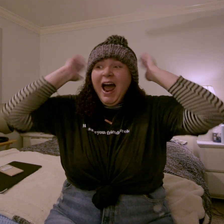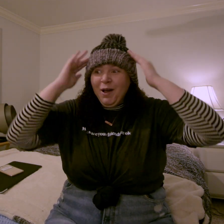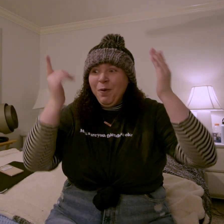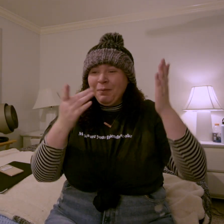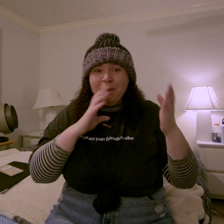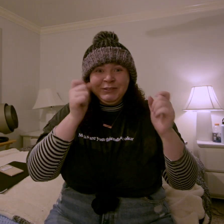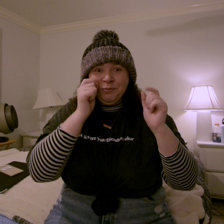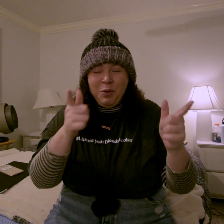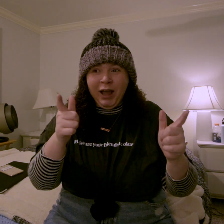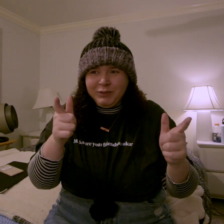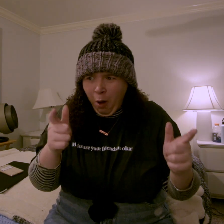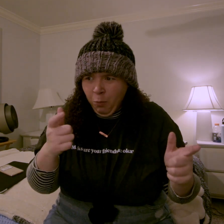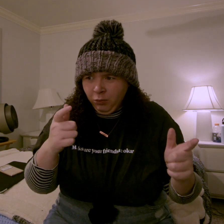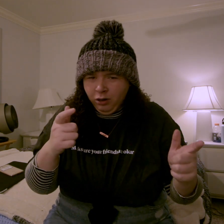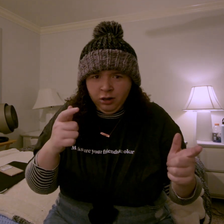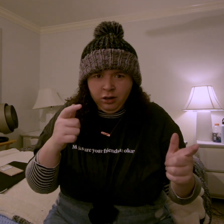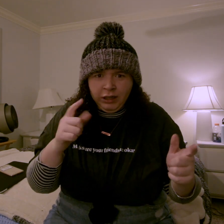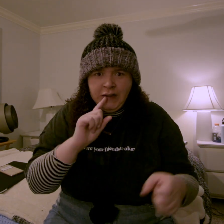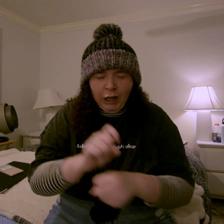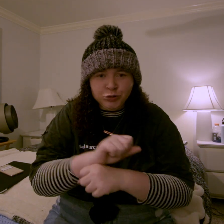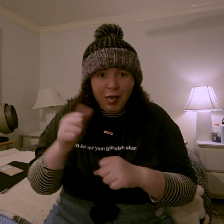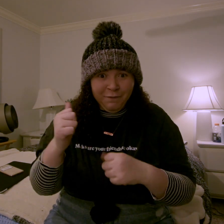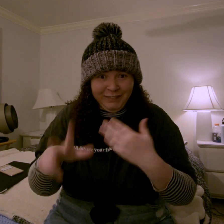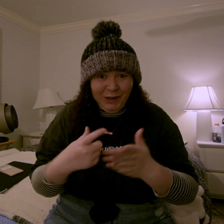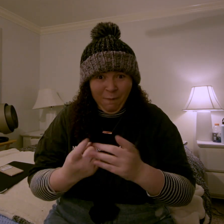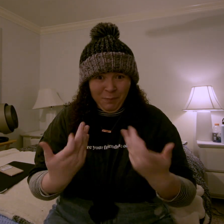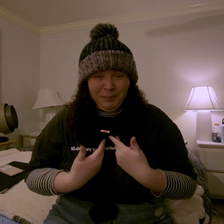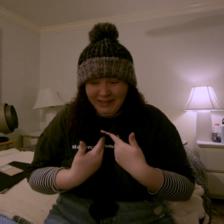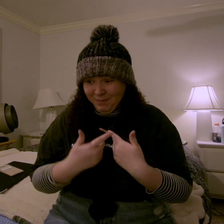i know you guys may be surprised there's actually another video from me